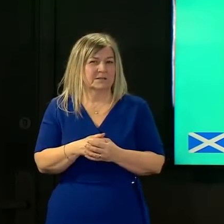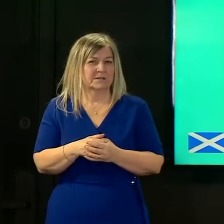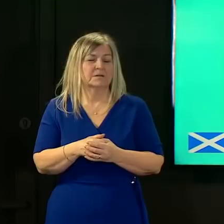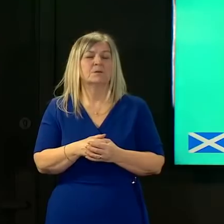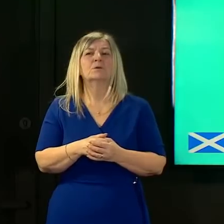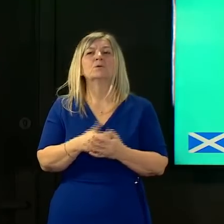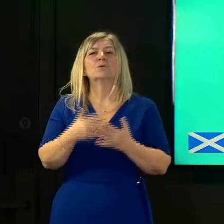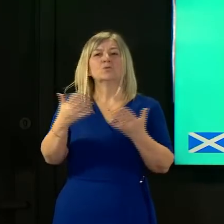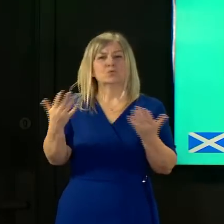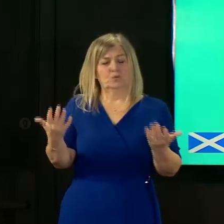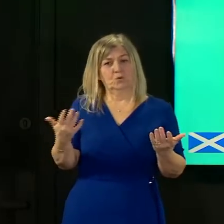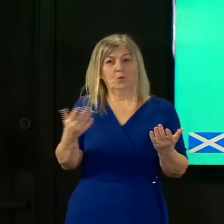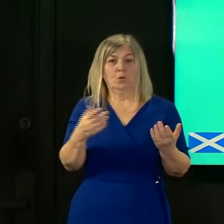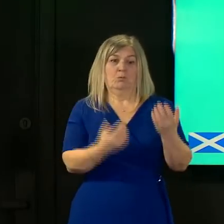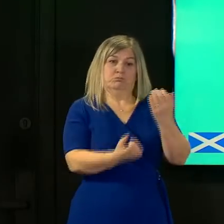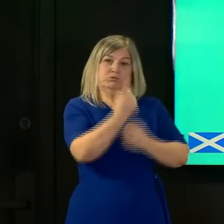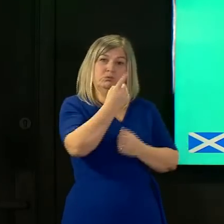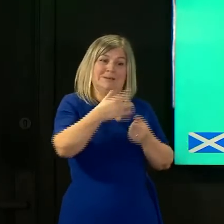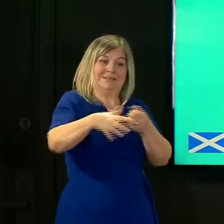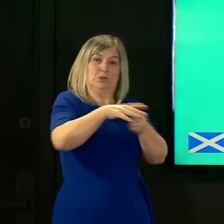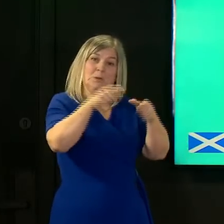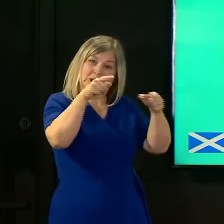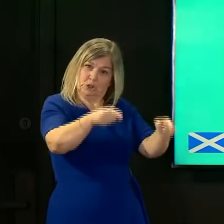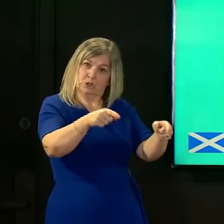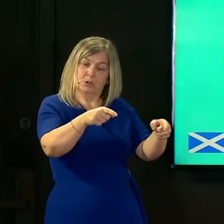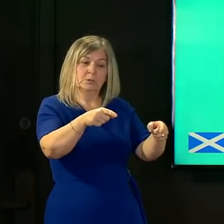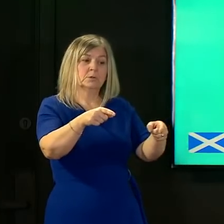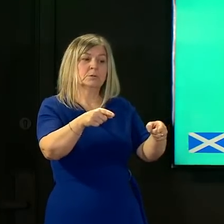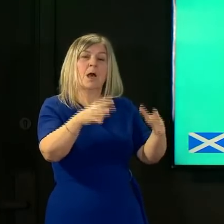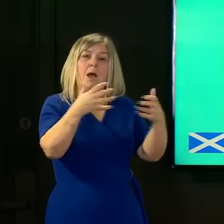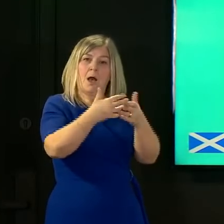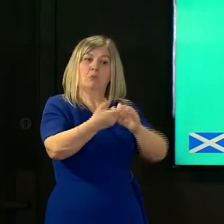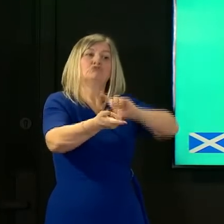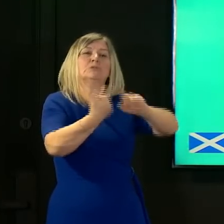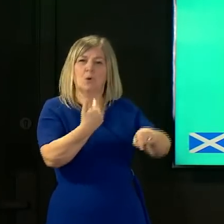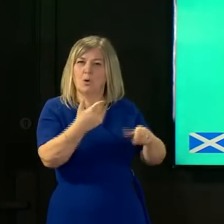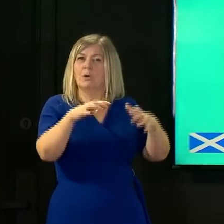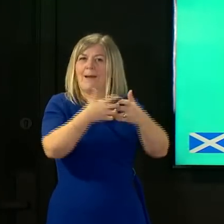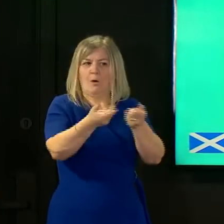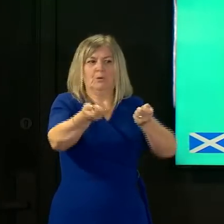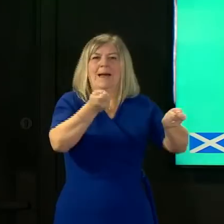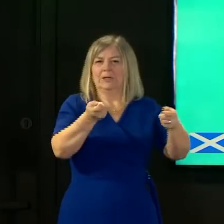respond to any incidents such as this is that those healthcare professionals are guiding us